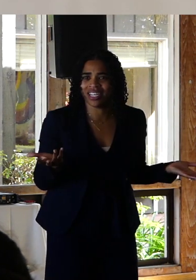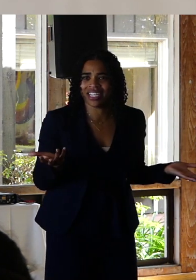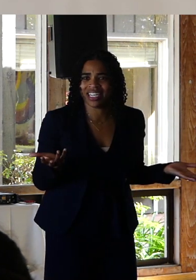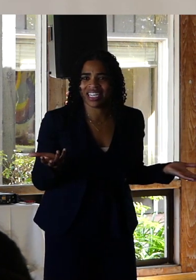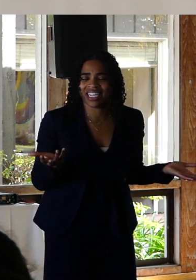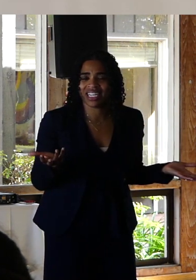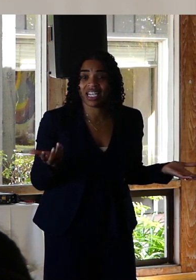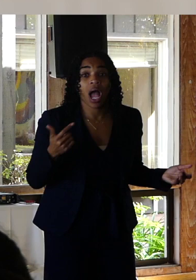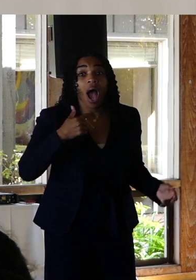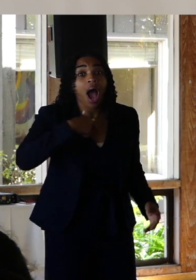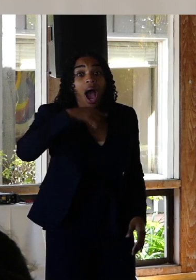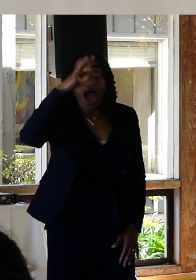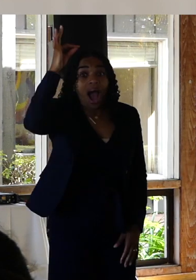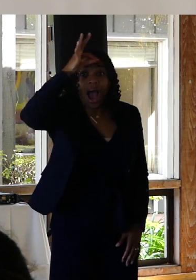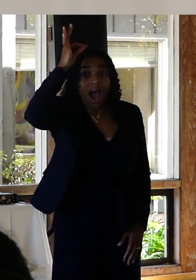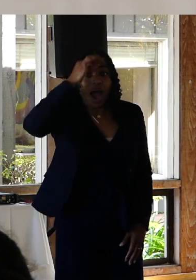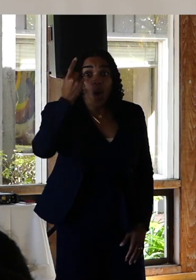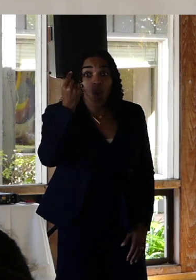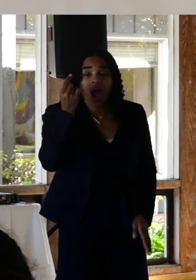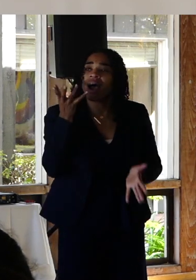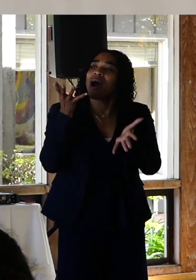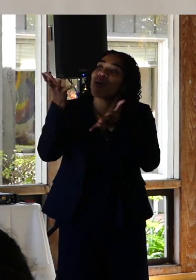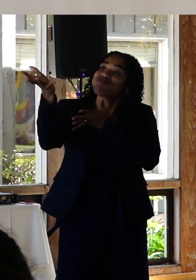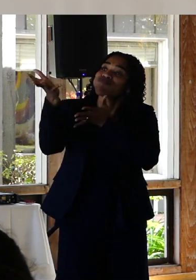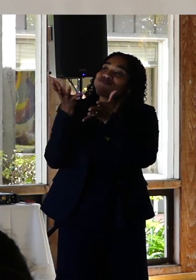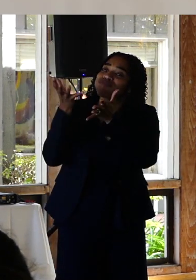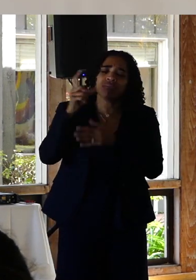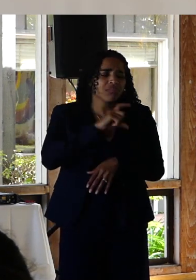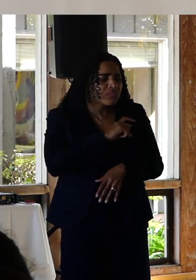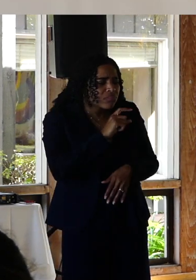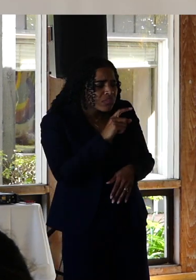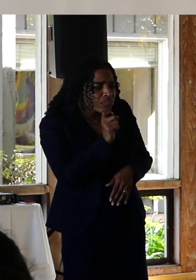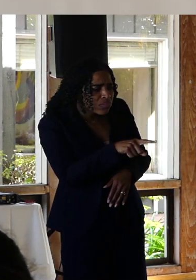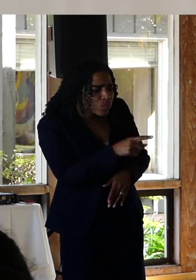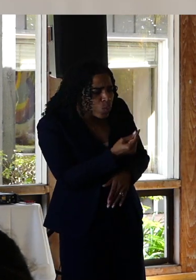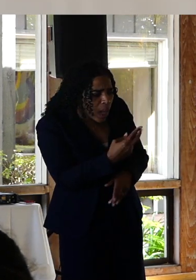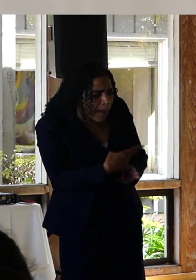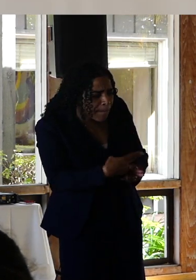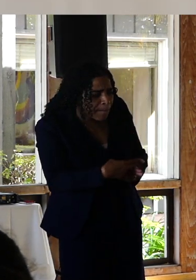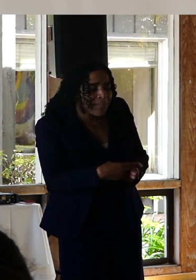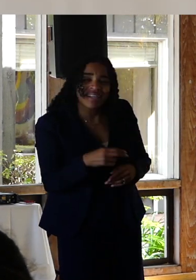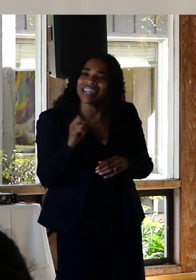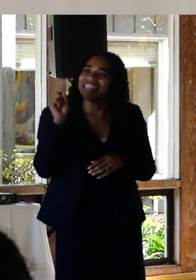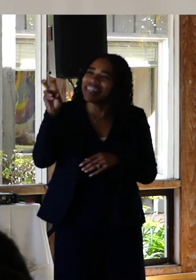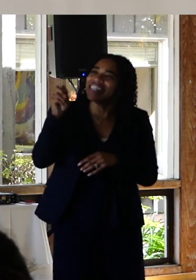What I didn't know as we chatted more and he got my name. We had things